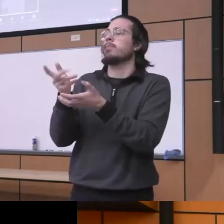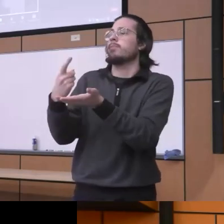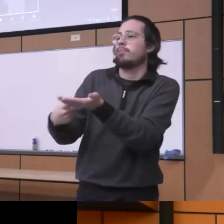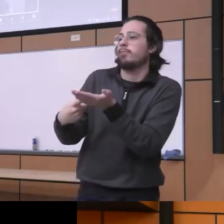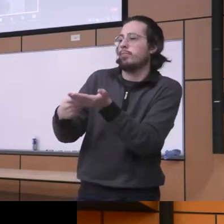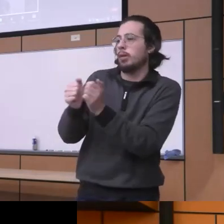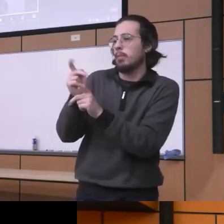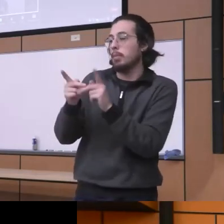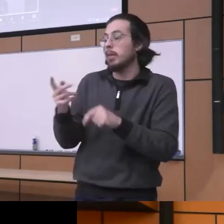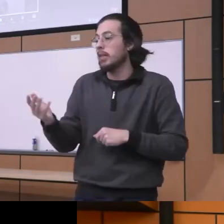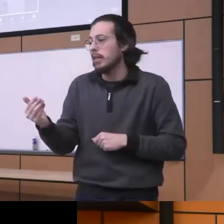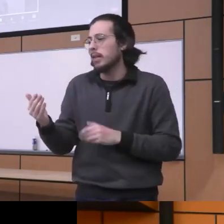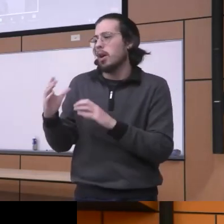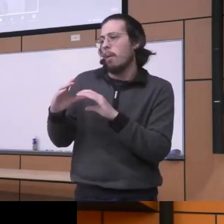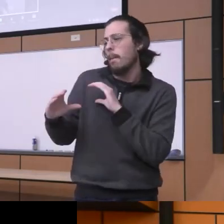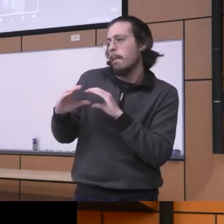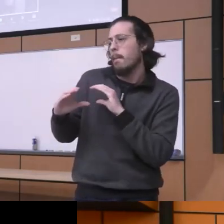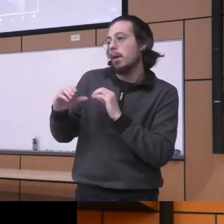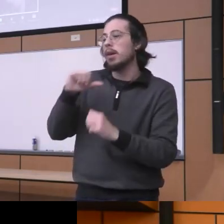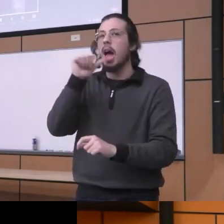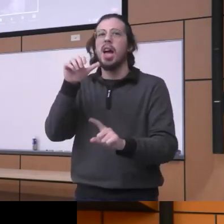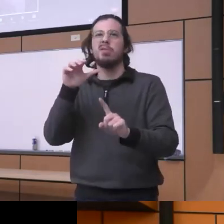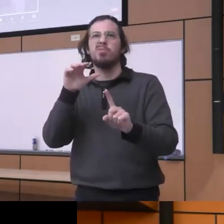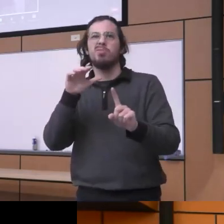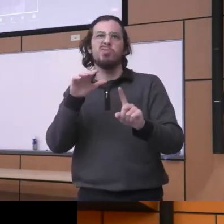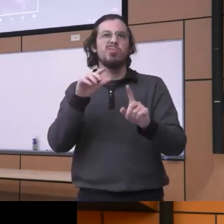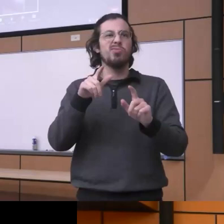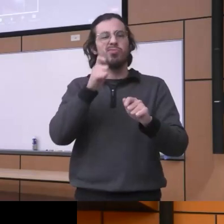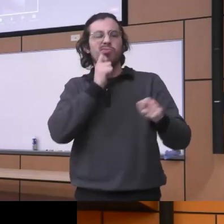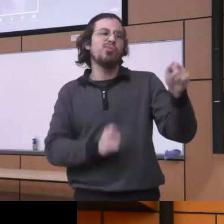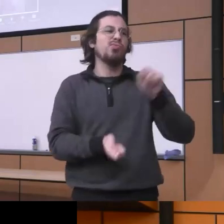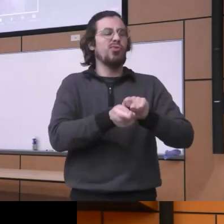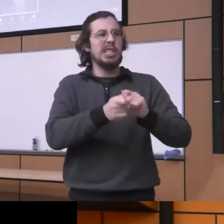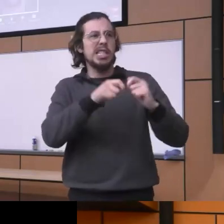having you know conversations not attacking people back or counter arguing arguing you